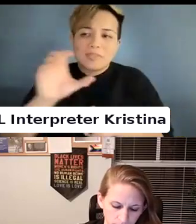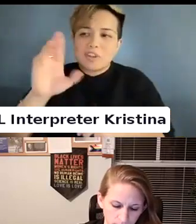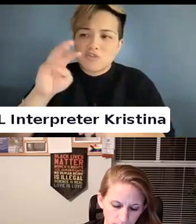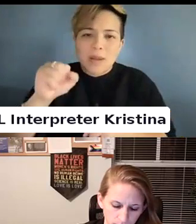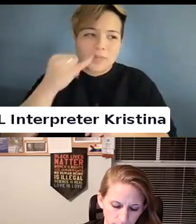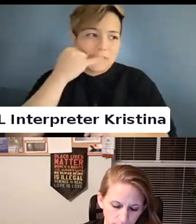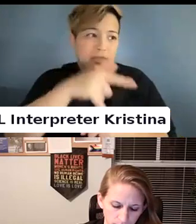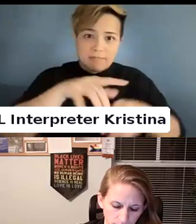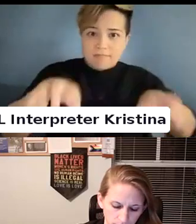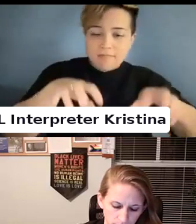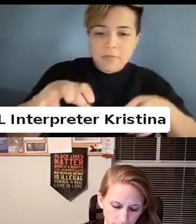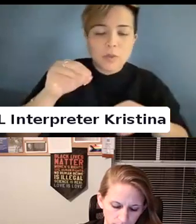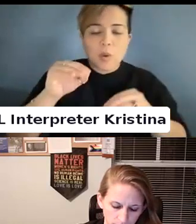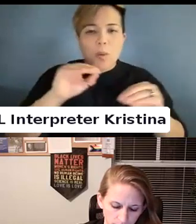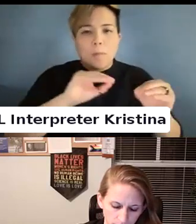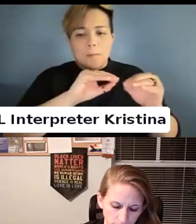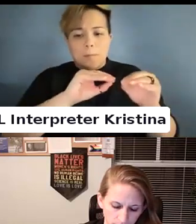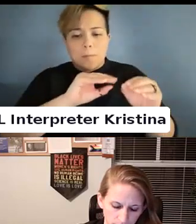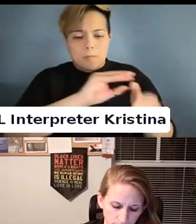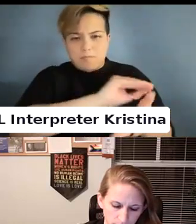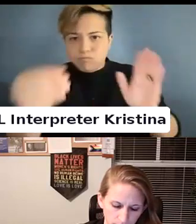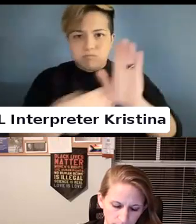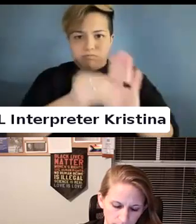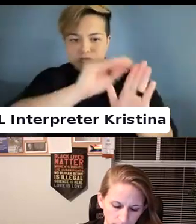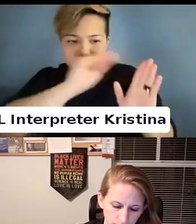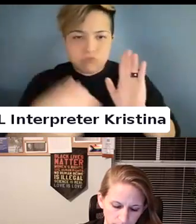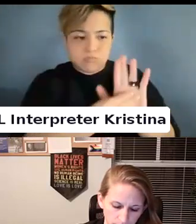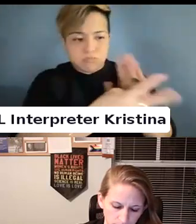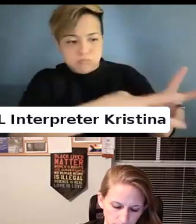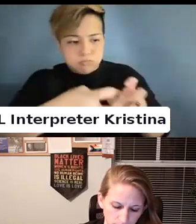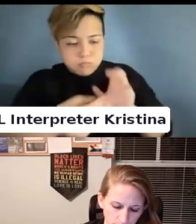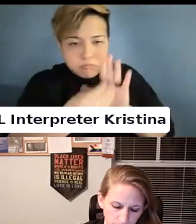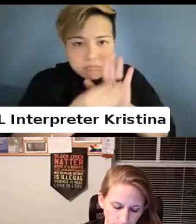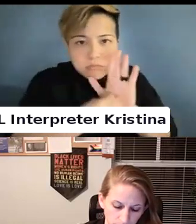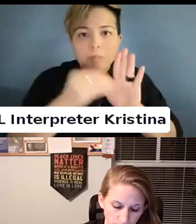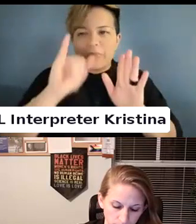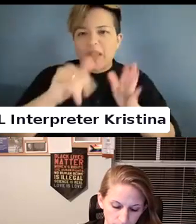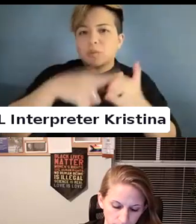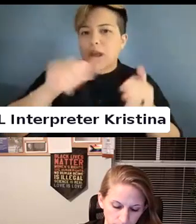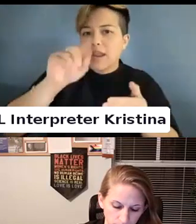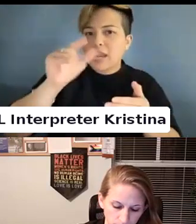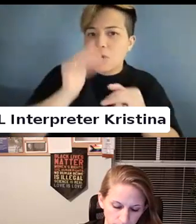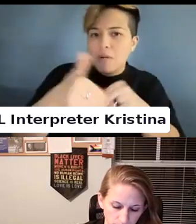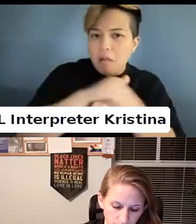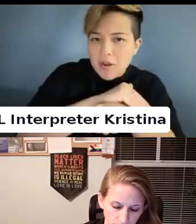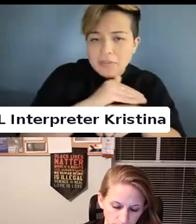So to put those in the record as this is what the ADA would cover. So then.